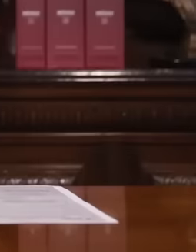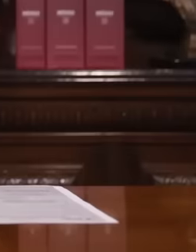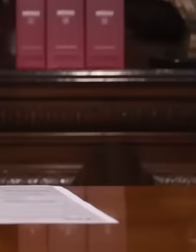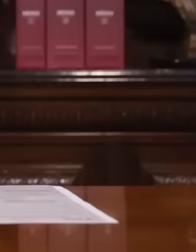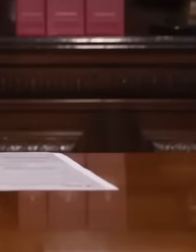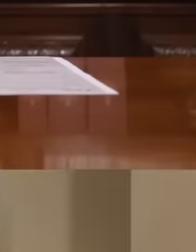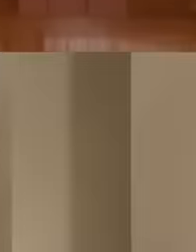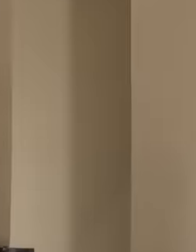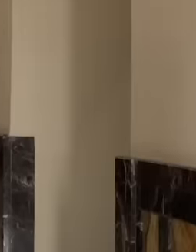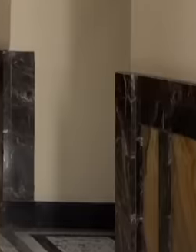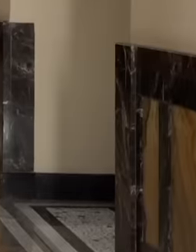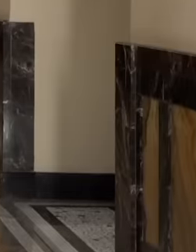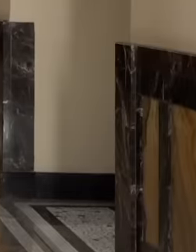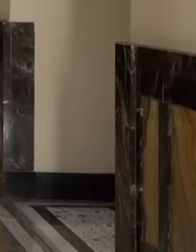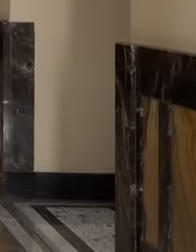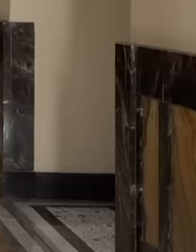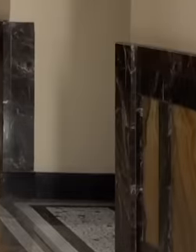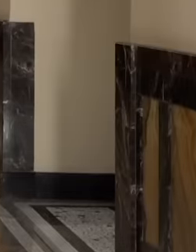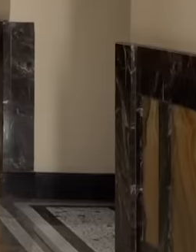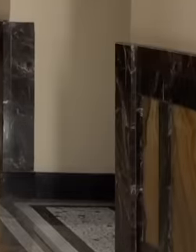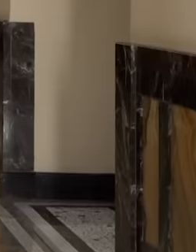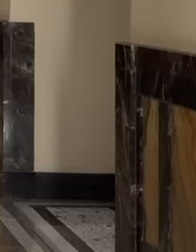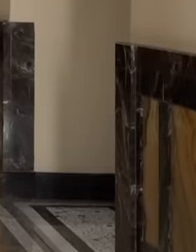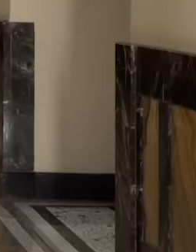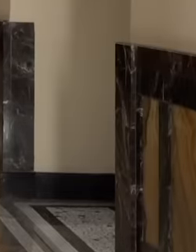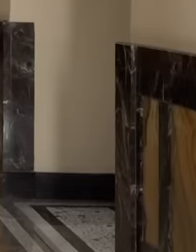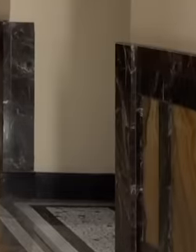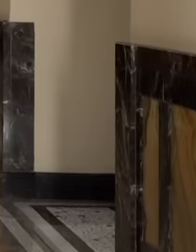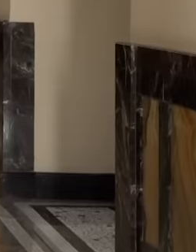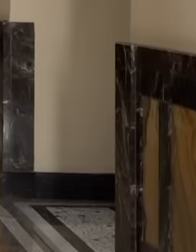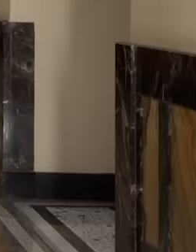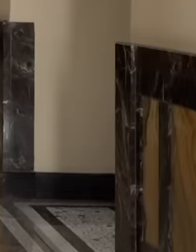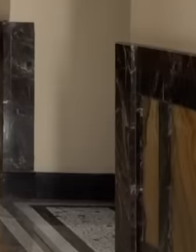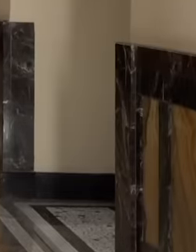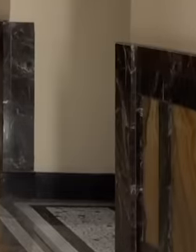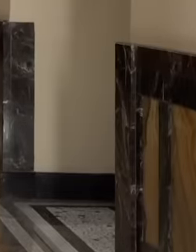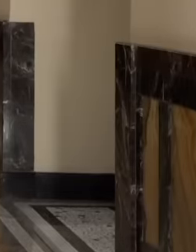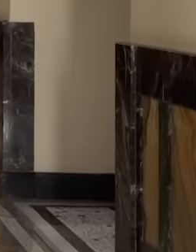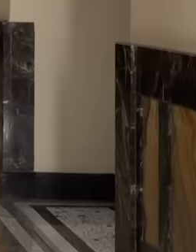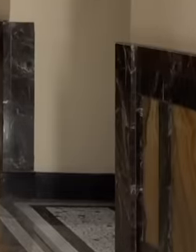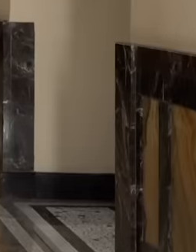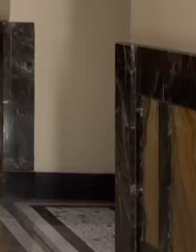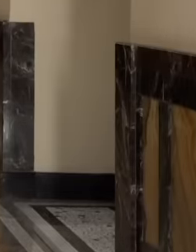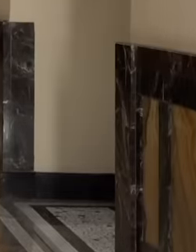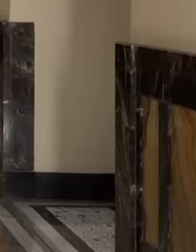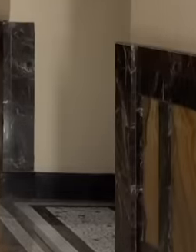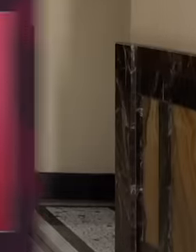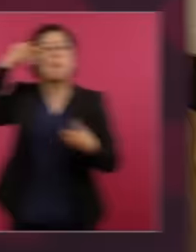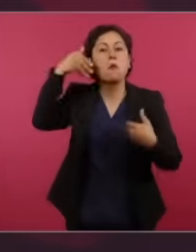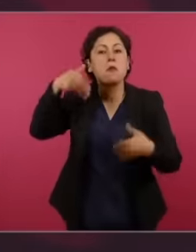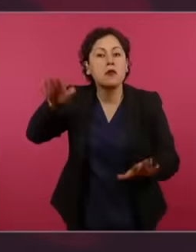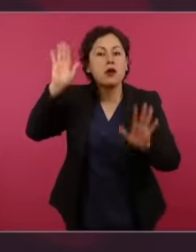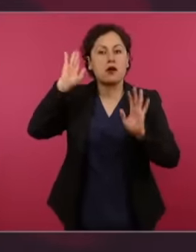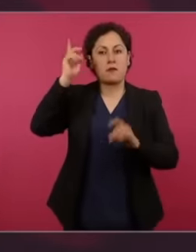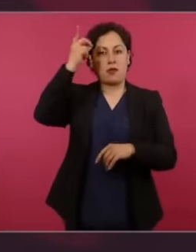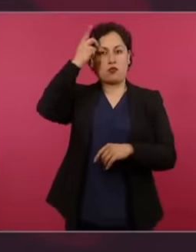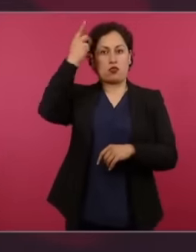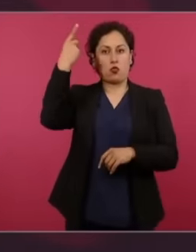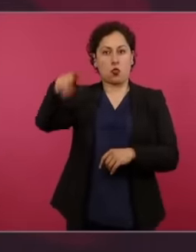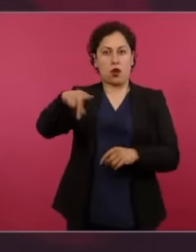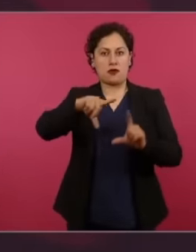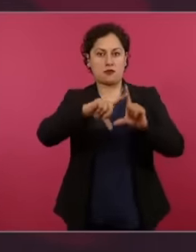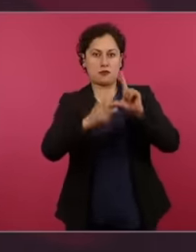public life of officials becomes increasingly public today at the press conference they make